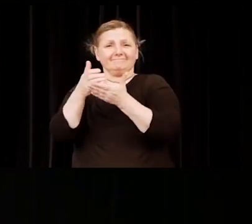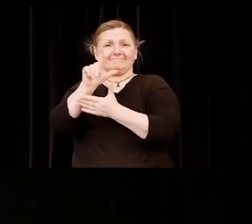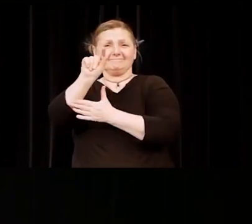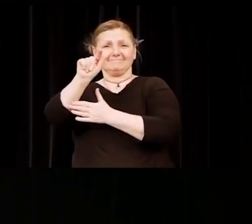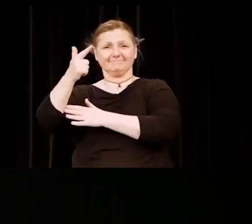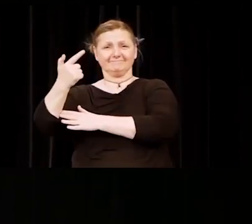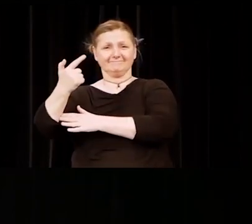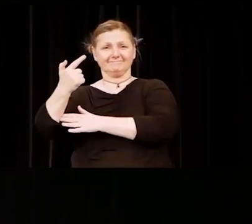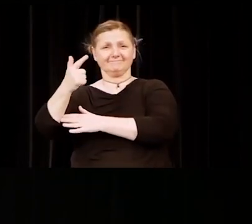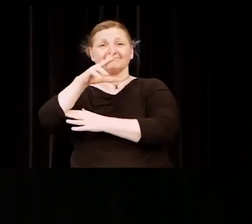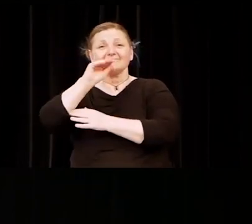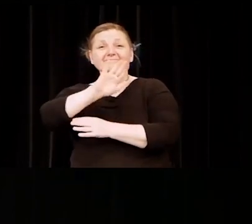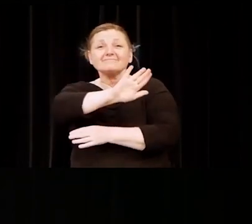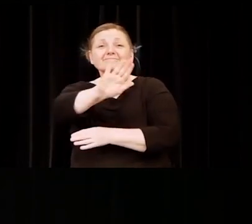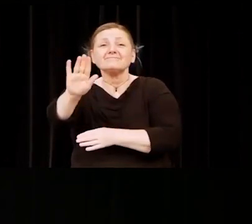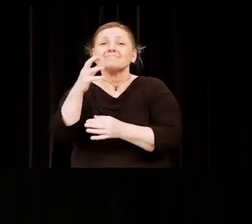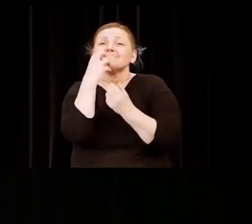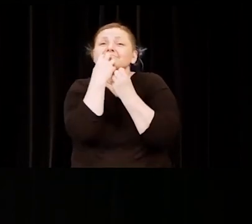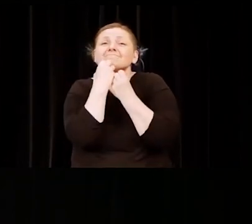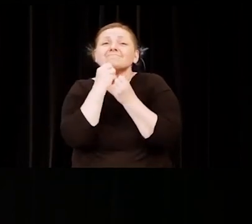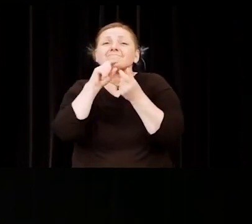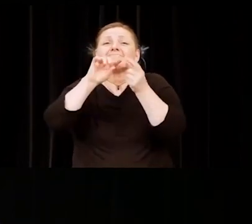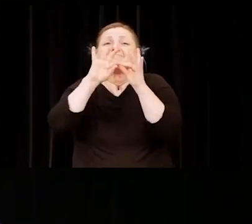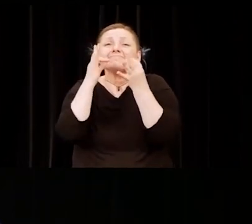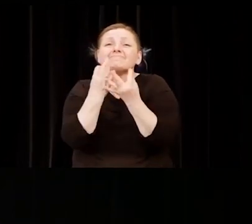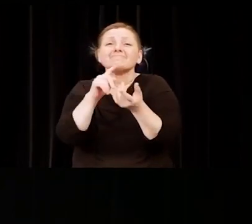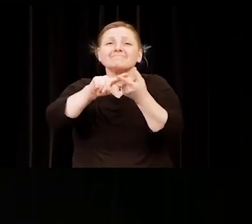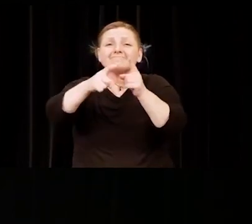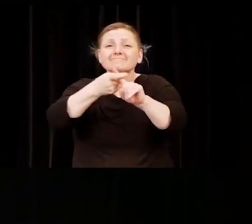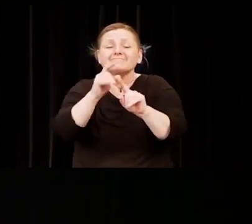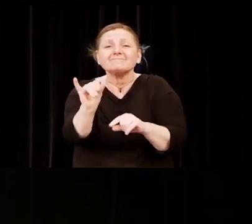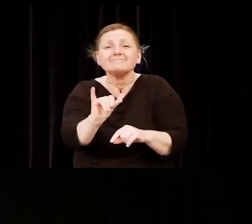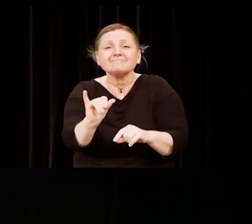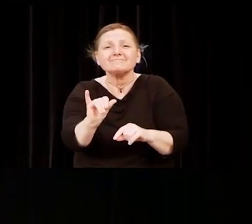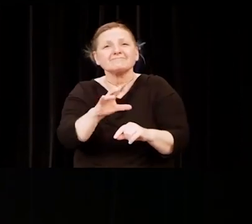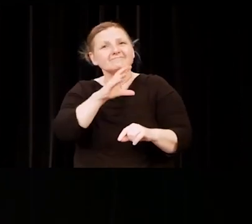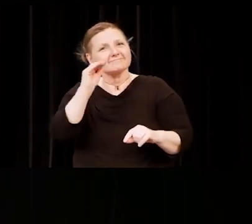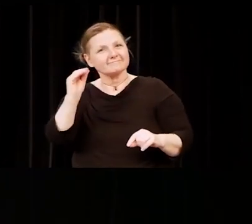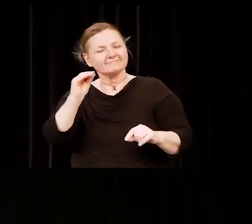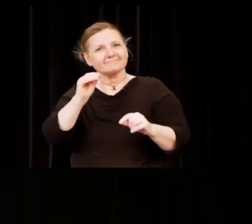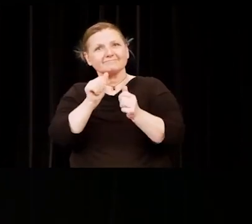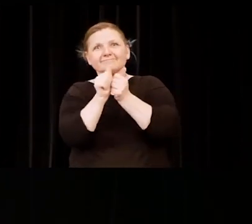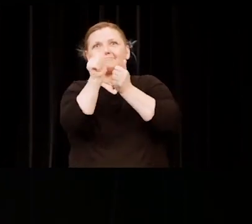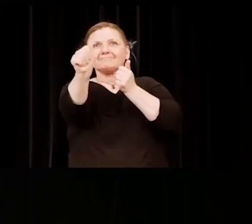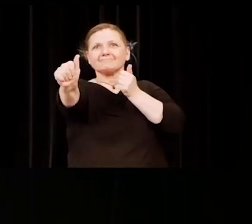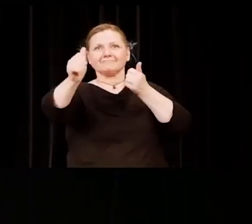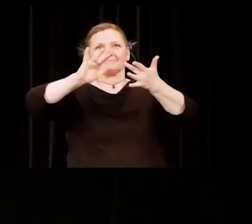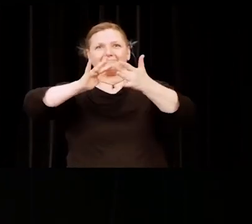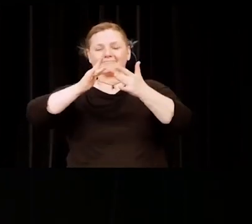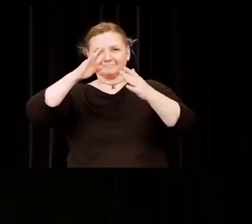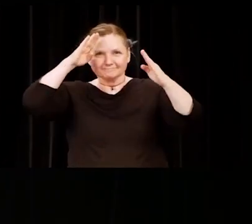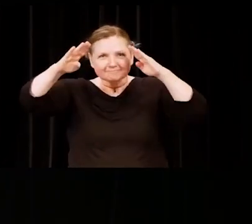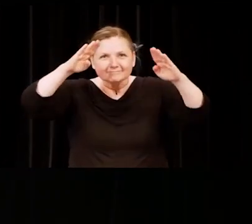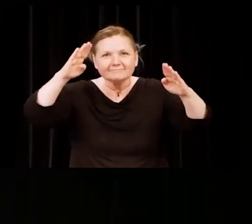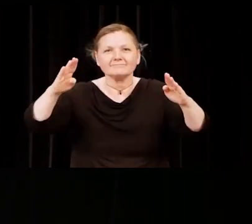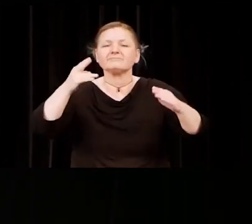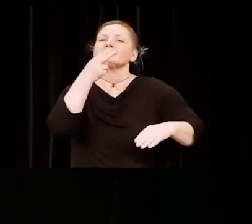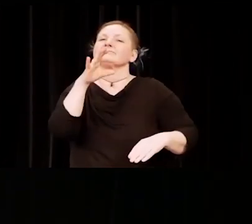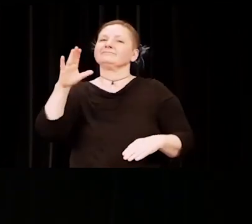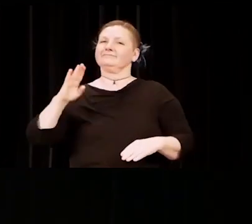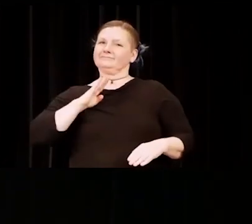and your beloved family and friends. A virtual greeting as well to the Holyoke Community College Board of Trustees,